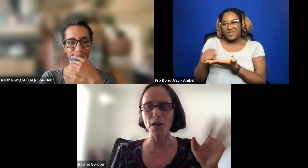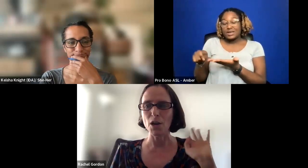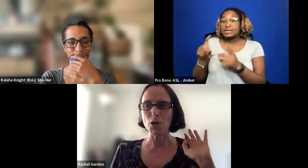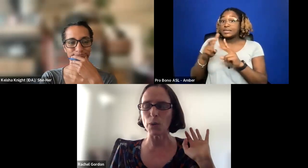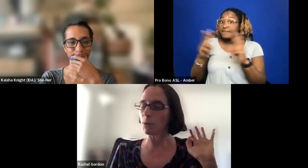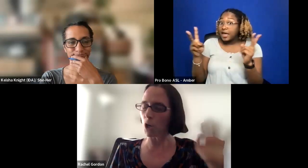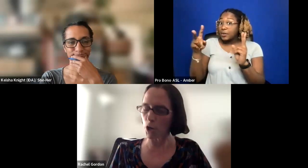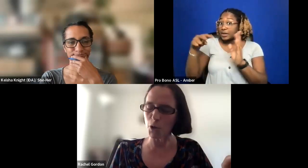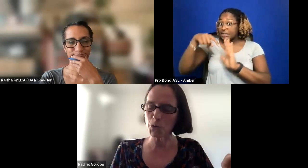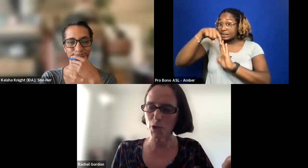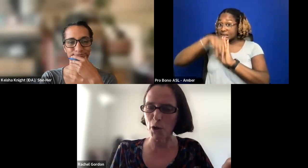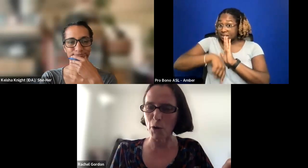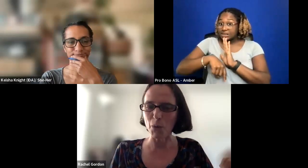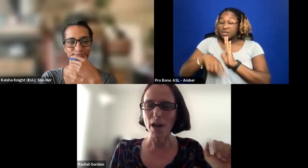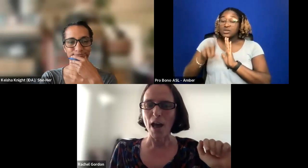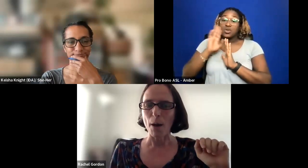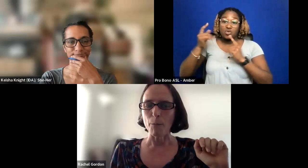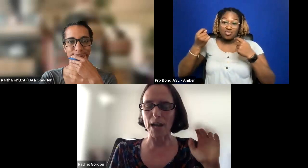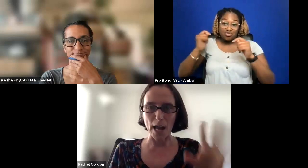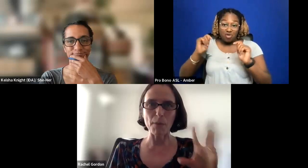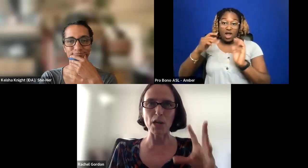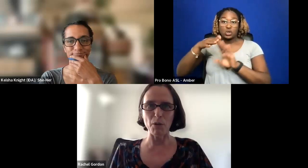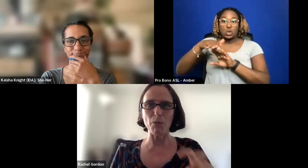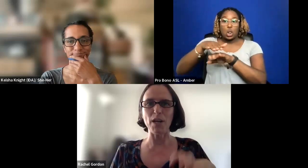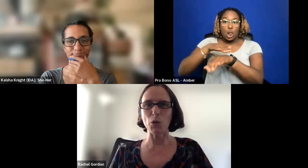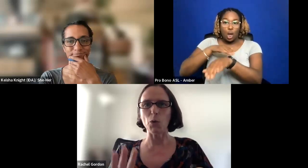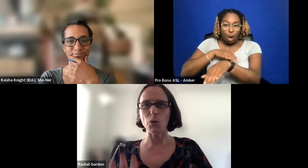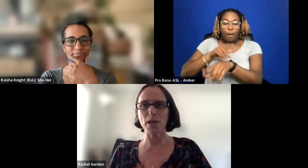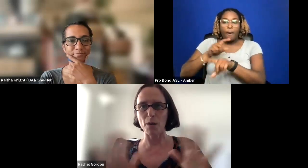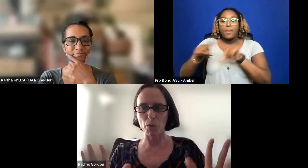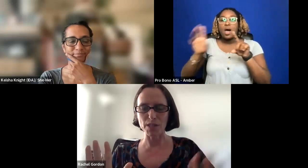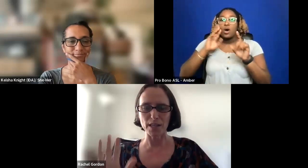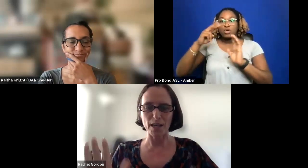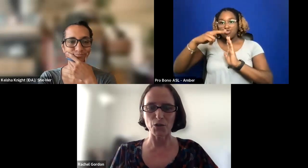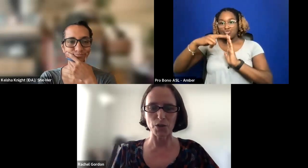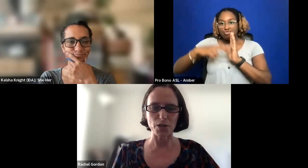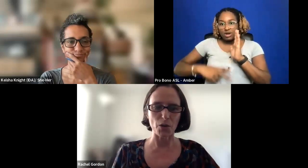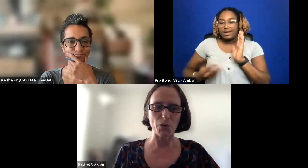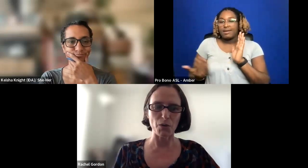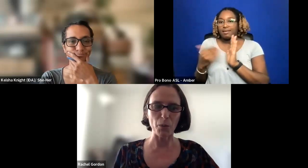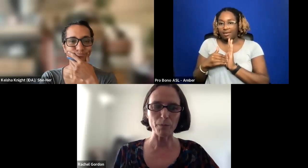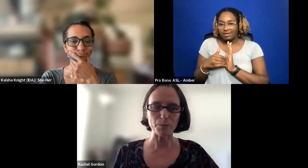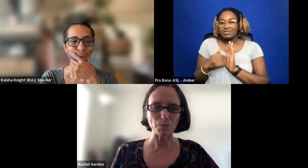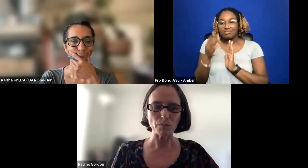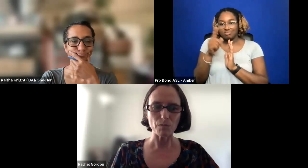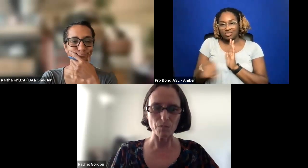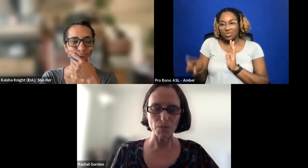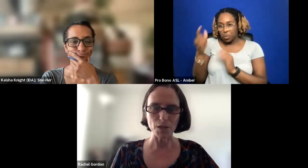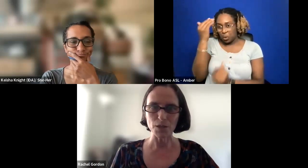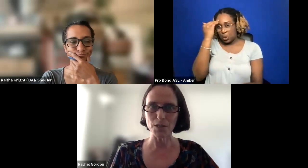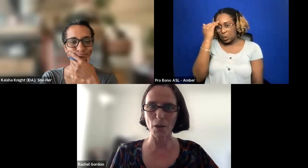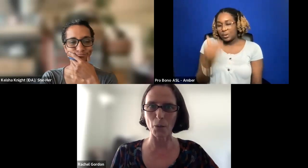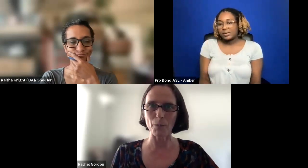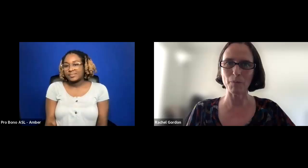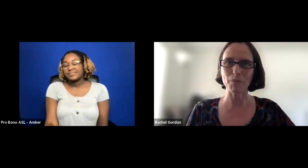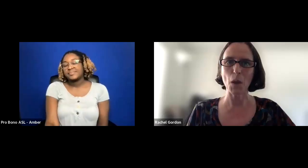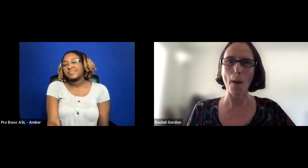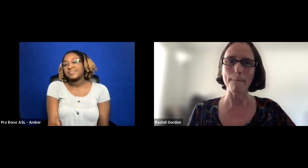BUT I'M GOING TO BE READING THE WHOLE TIME ONCE AGAIN SO YOU KNOW.